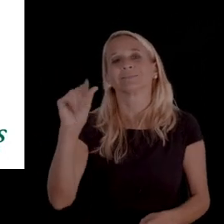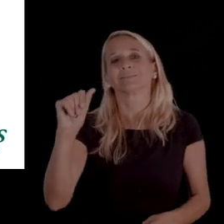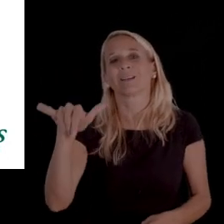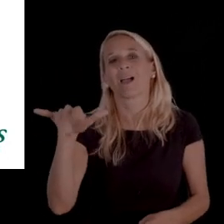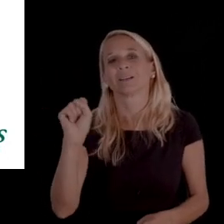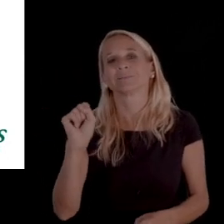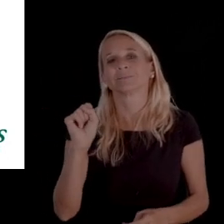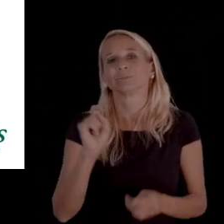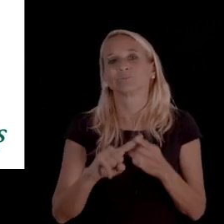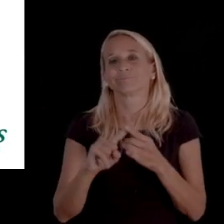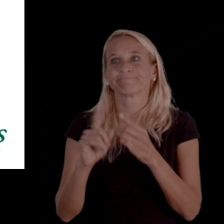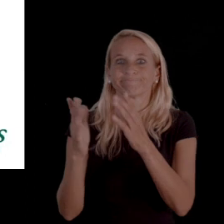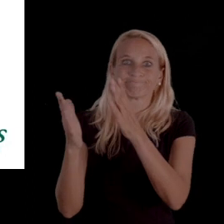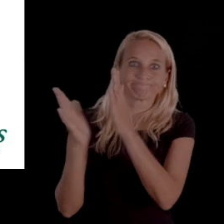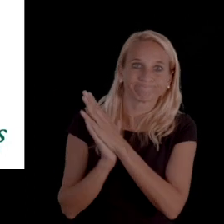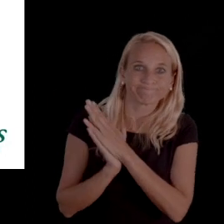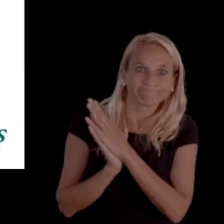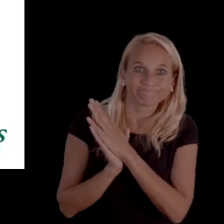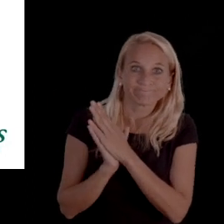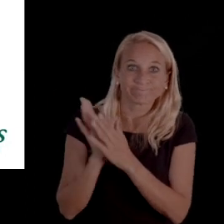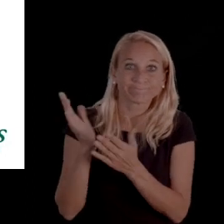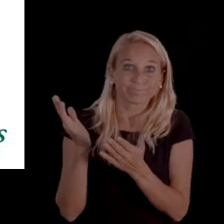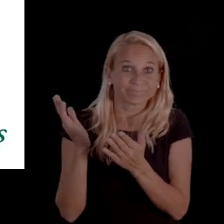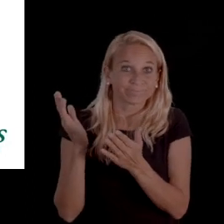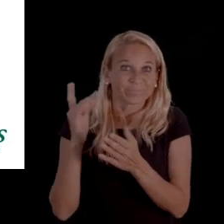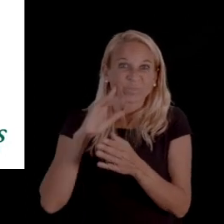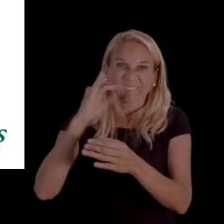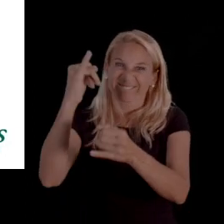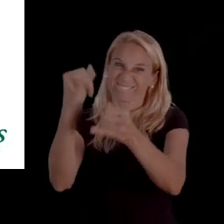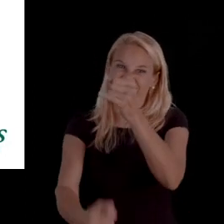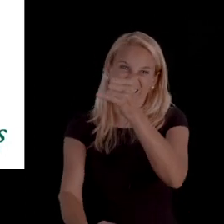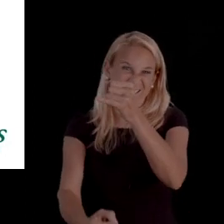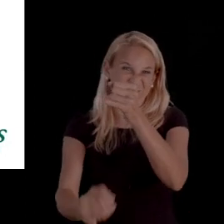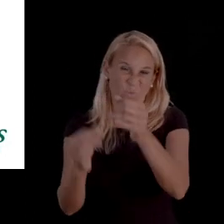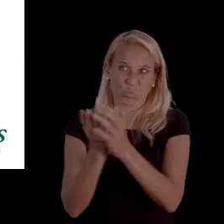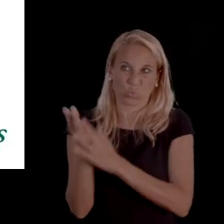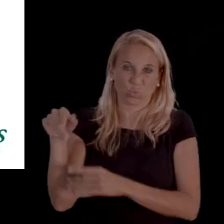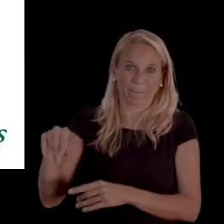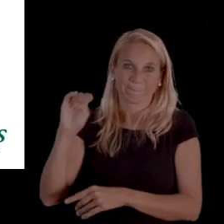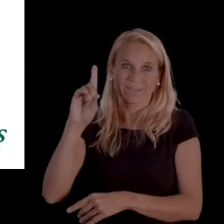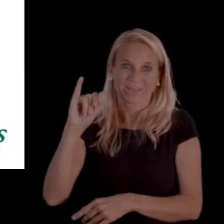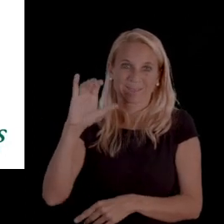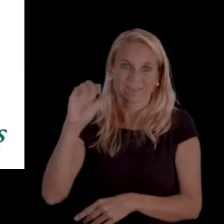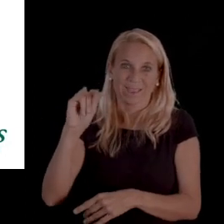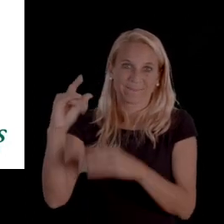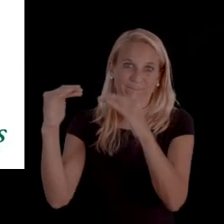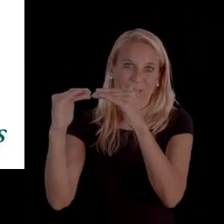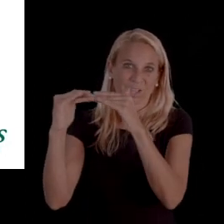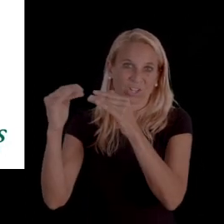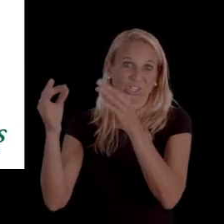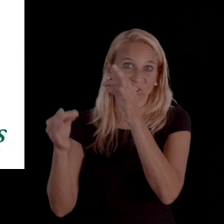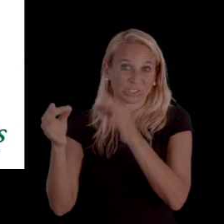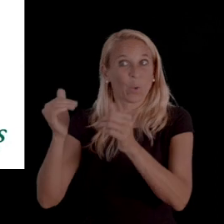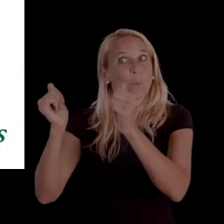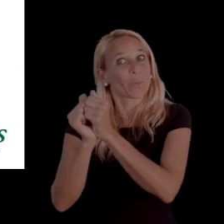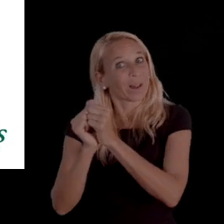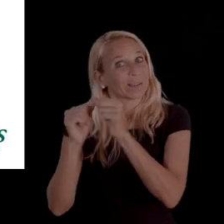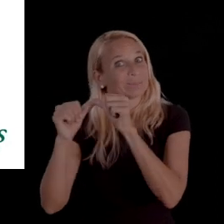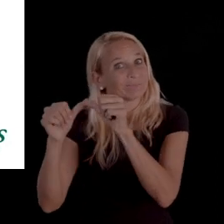that you have again 10 days to request the Medicaid fair hearing with continued services.